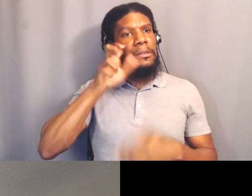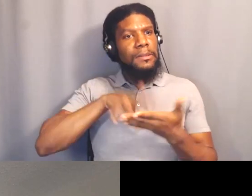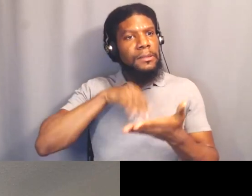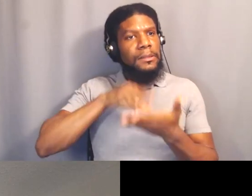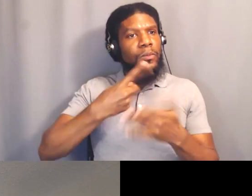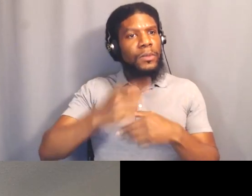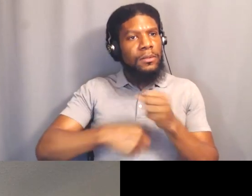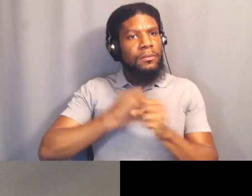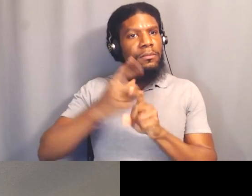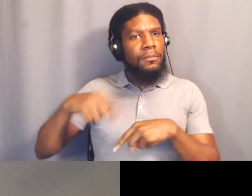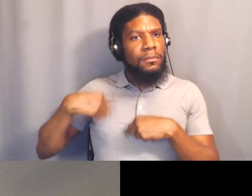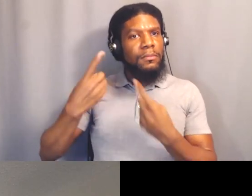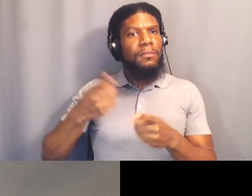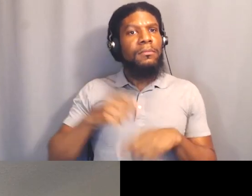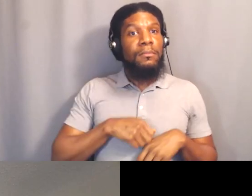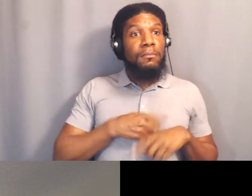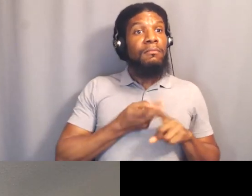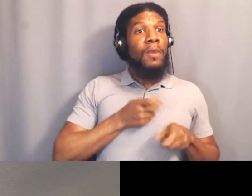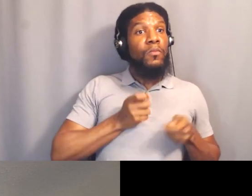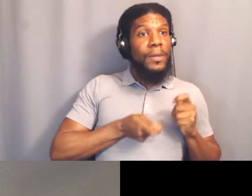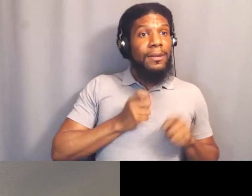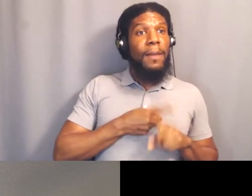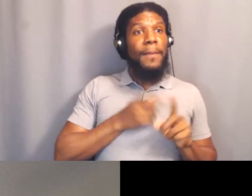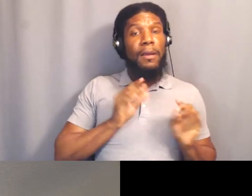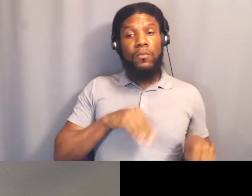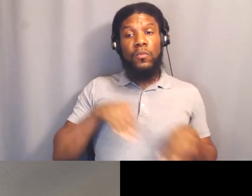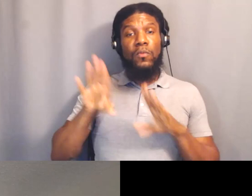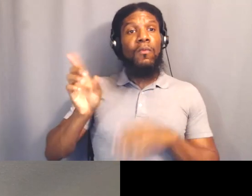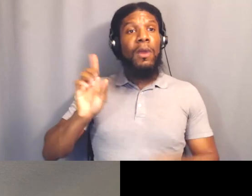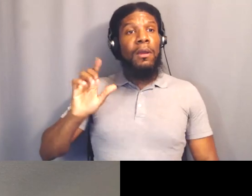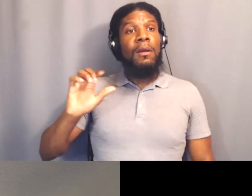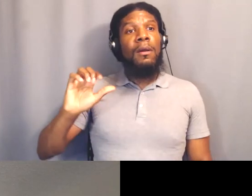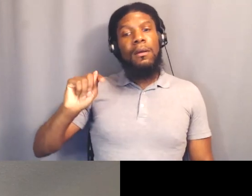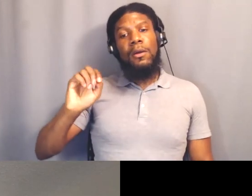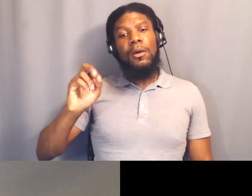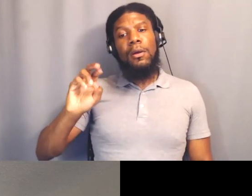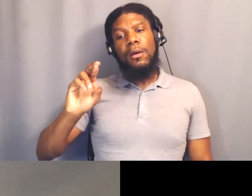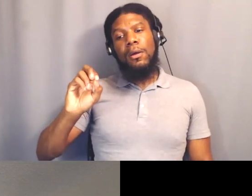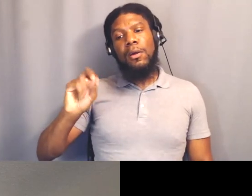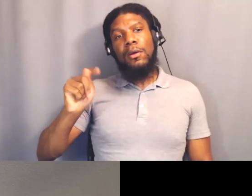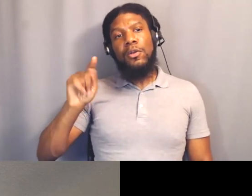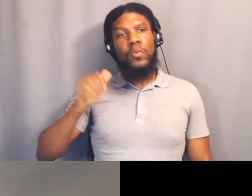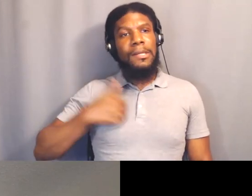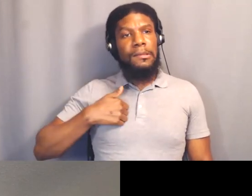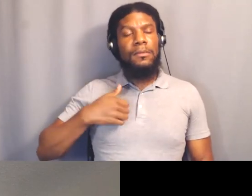I live in Toronto, I'm from Trinidad, I live in Toronto now. And last year I started volunteering with an organization called